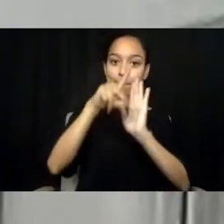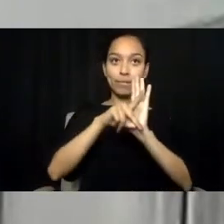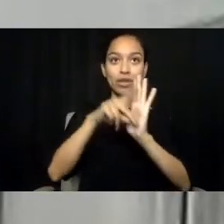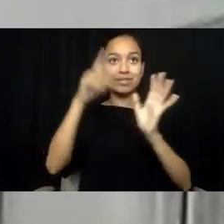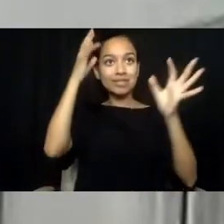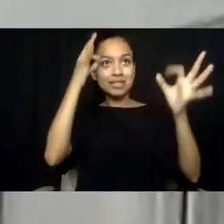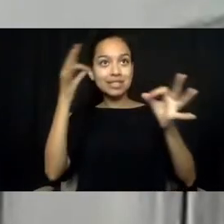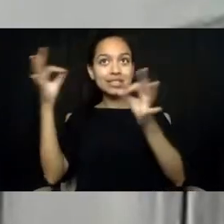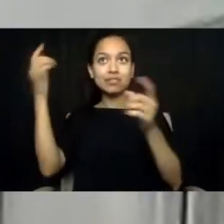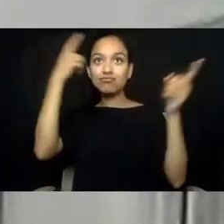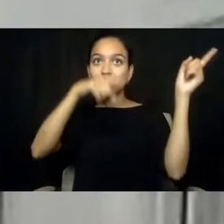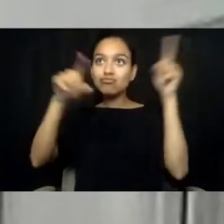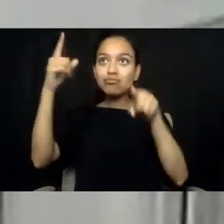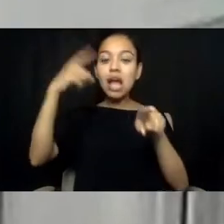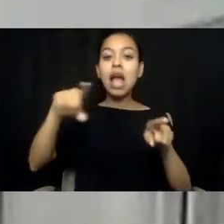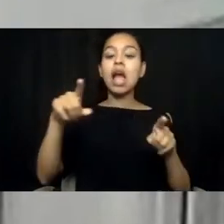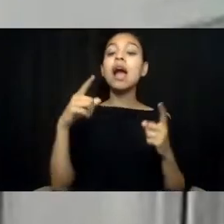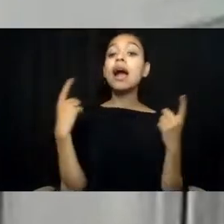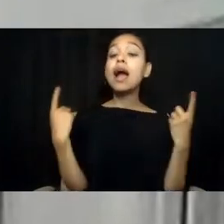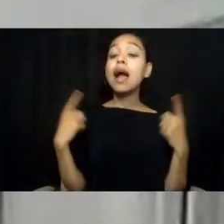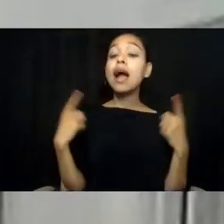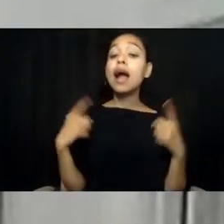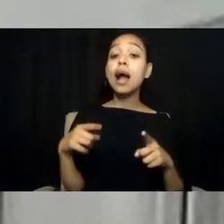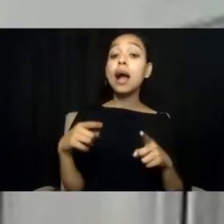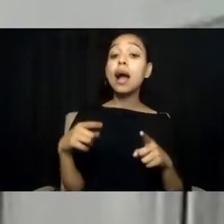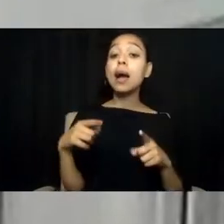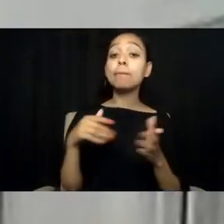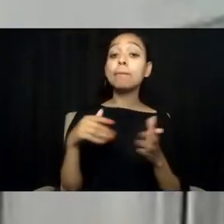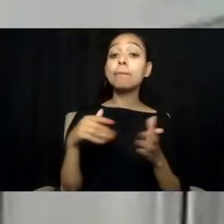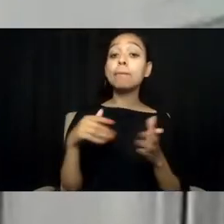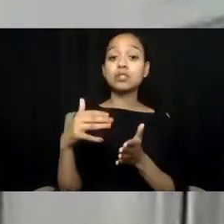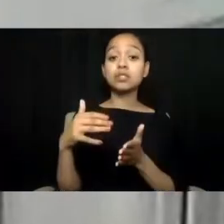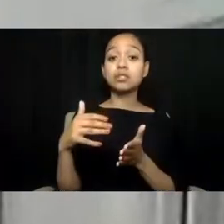and oftentimes we are only making space for Indigenous people